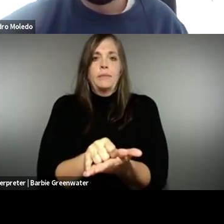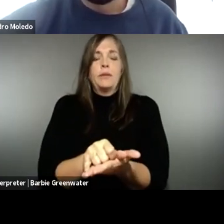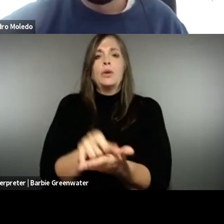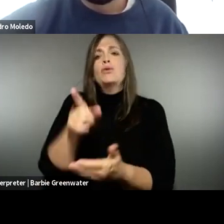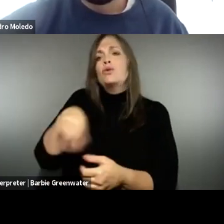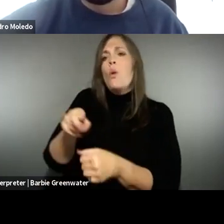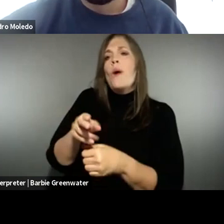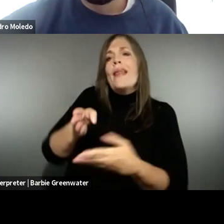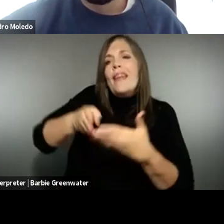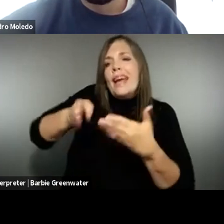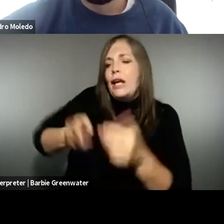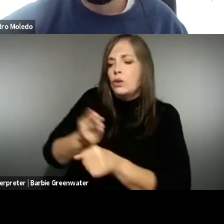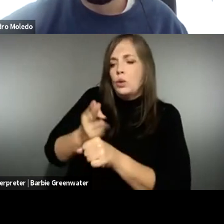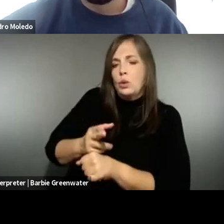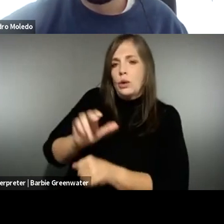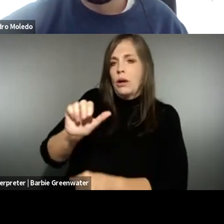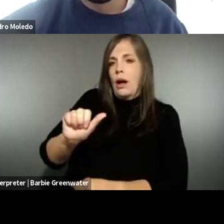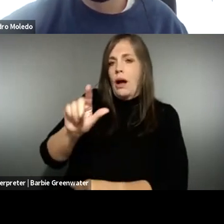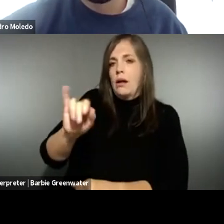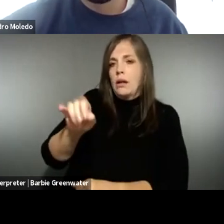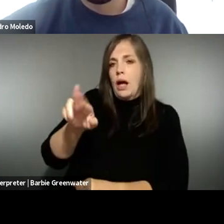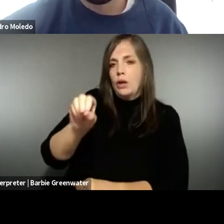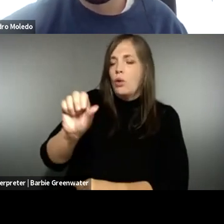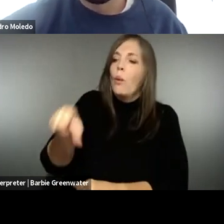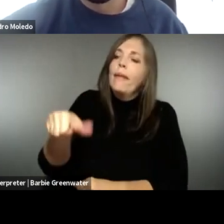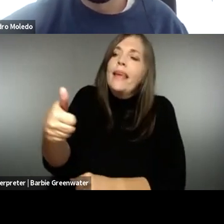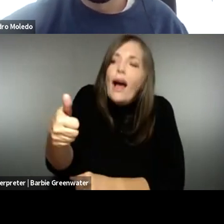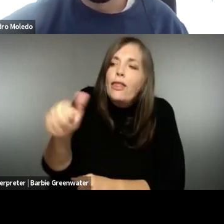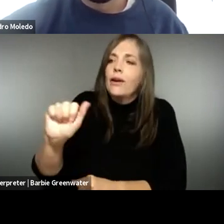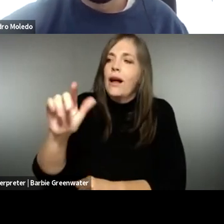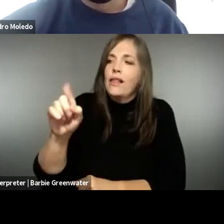that they are a bit frustrated about not knowing exactly how